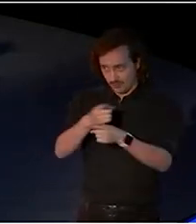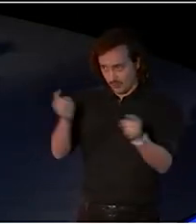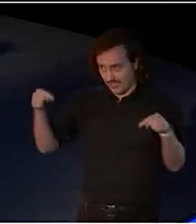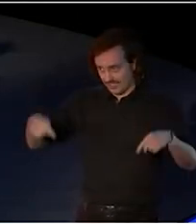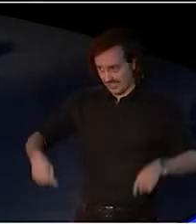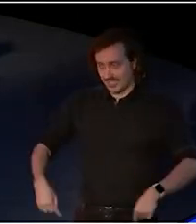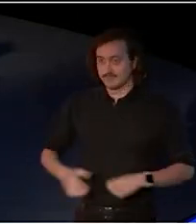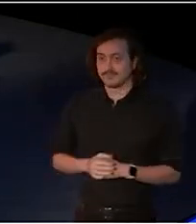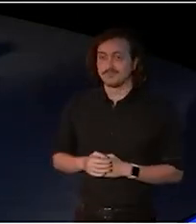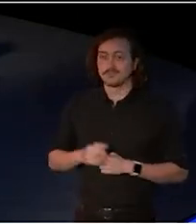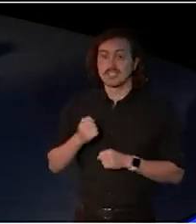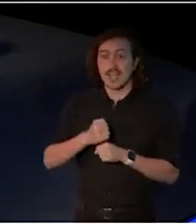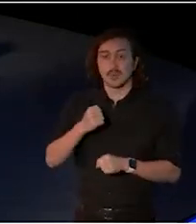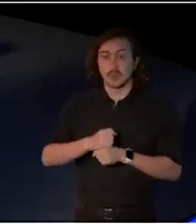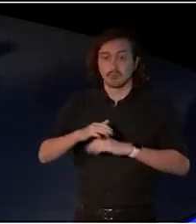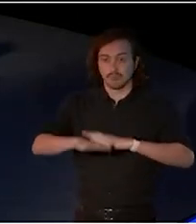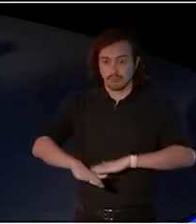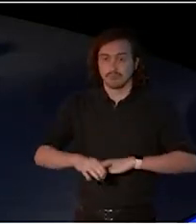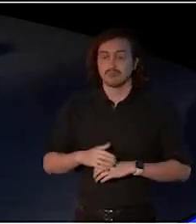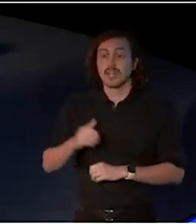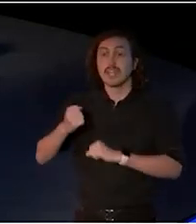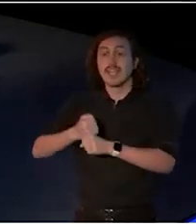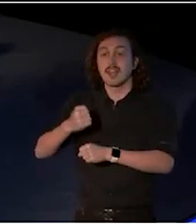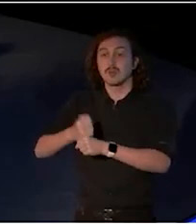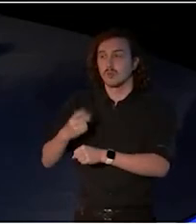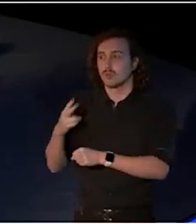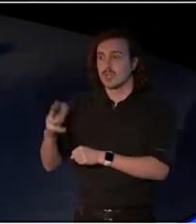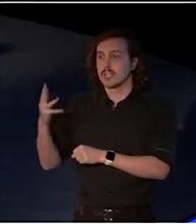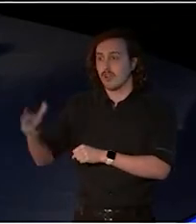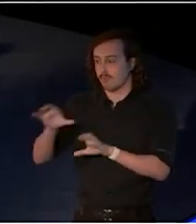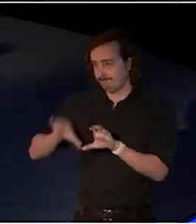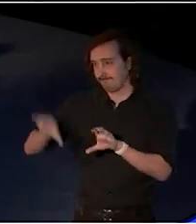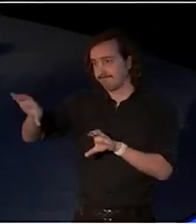Gadigal is one of 29 clans of the Eora Nation.